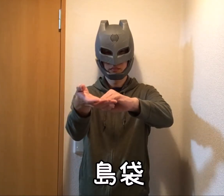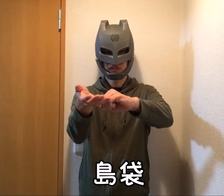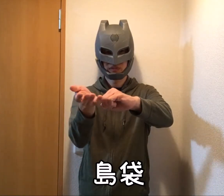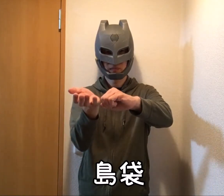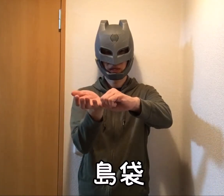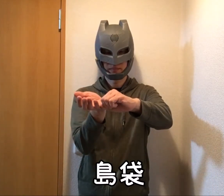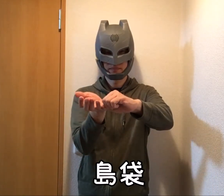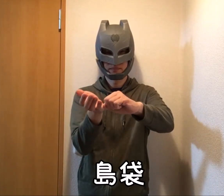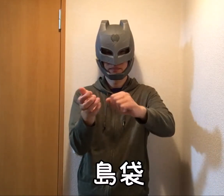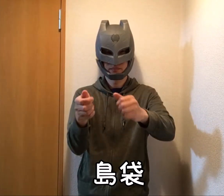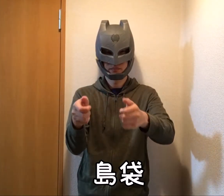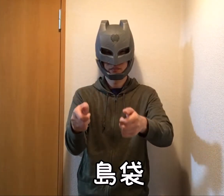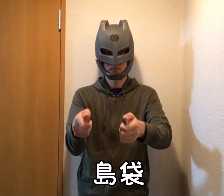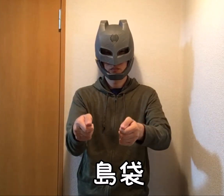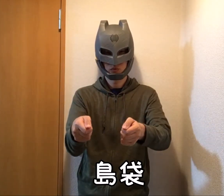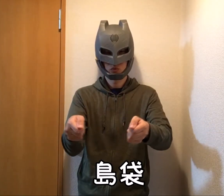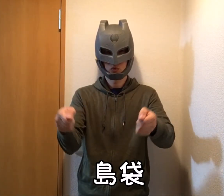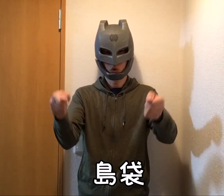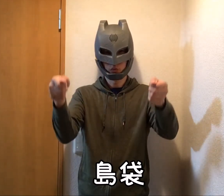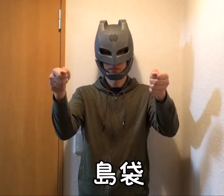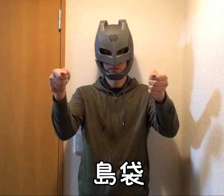Shimabukuro (person's name)